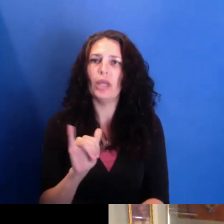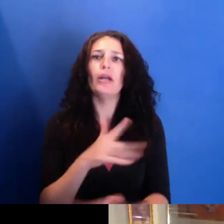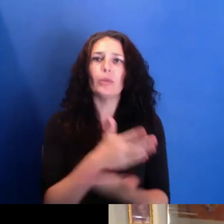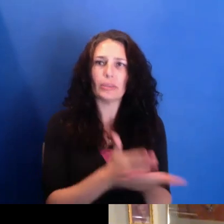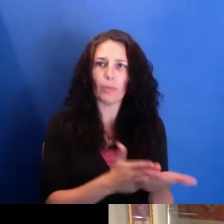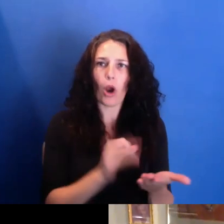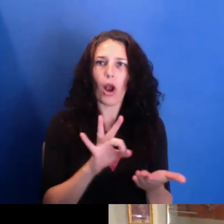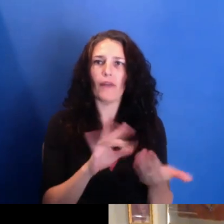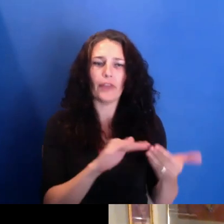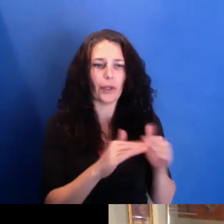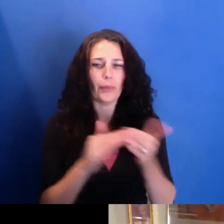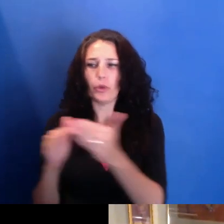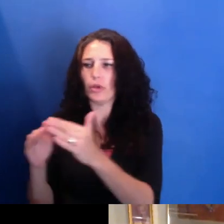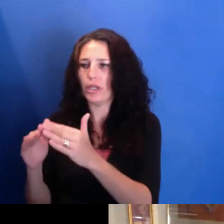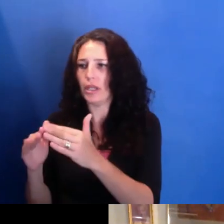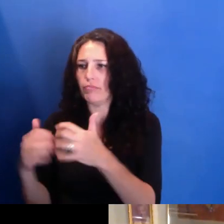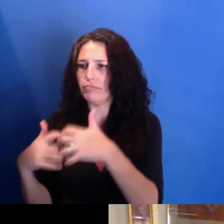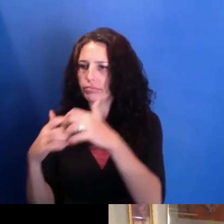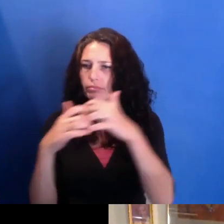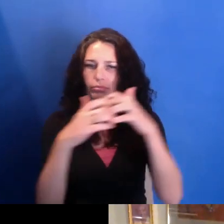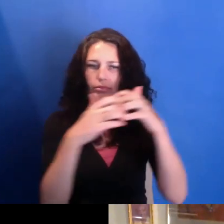but it also was work-- it was joyous work to do.